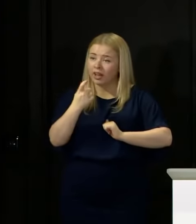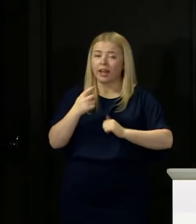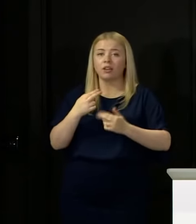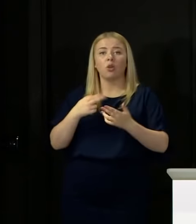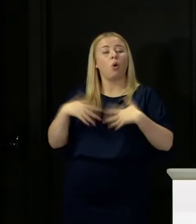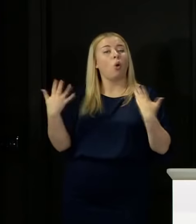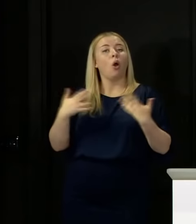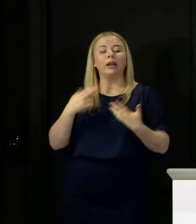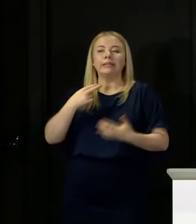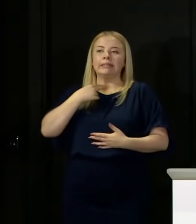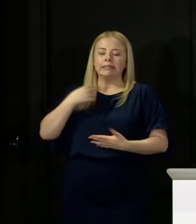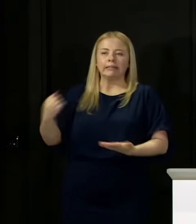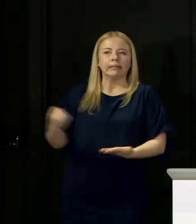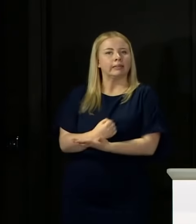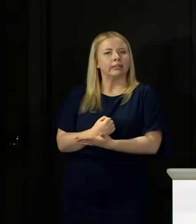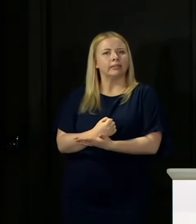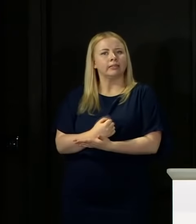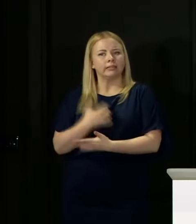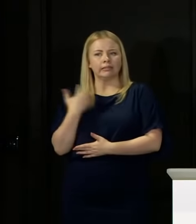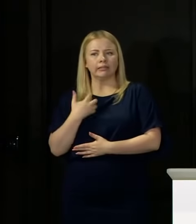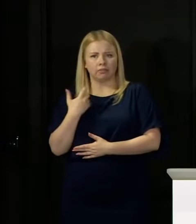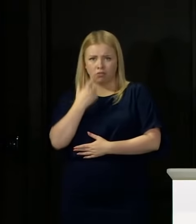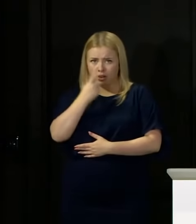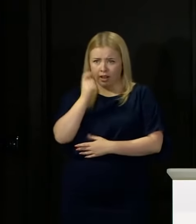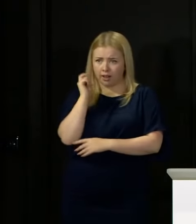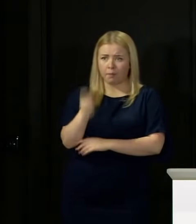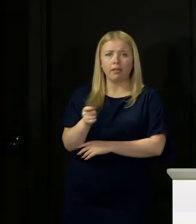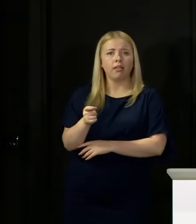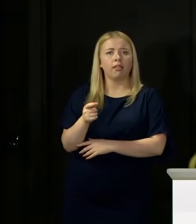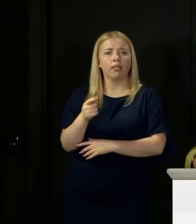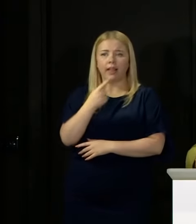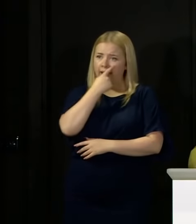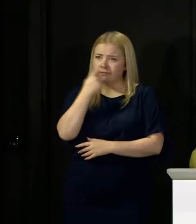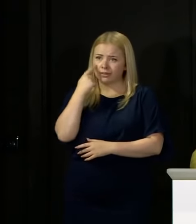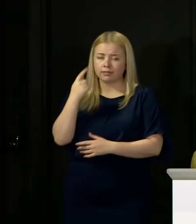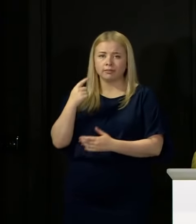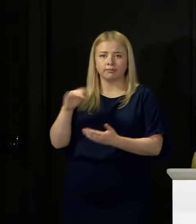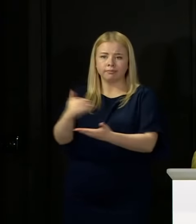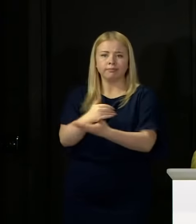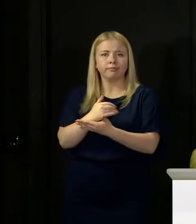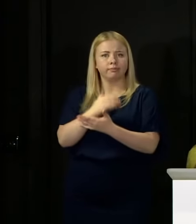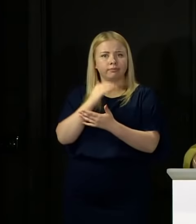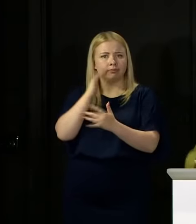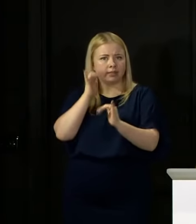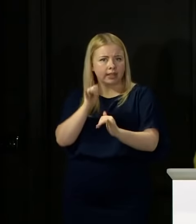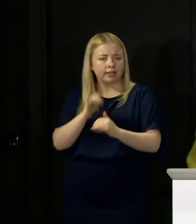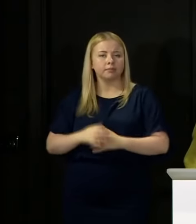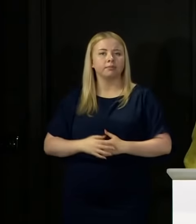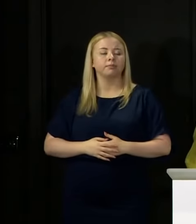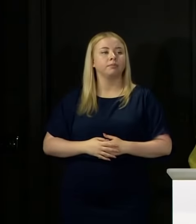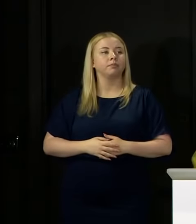to put forward the evidence and have that process tested. Jack Foster from Global. Good afternoon.